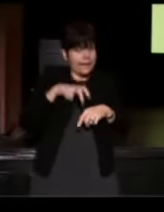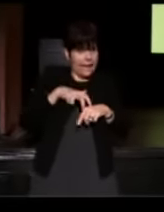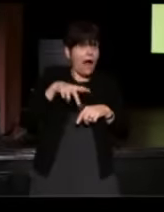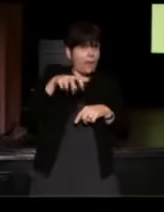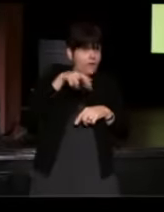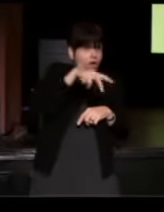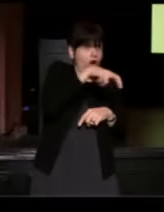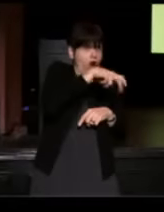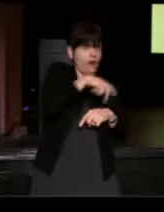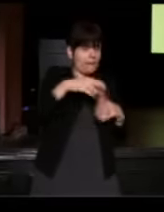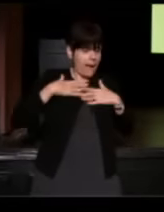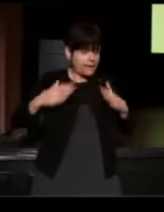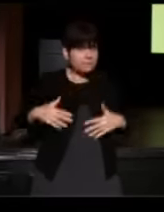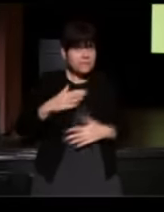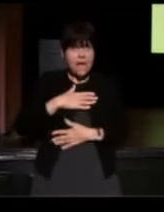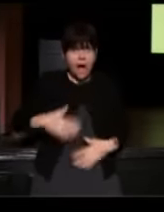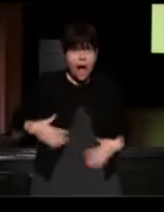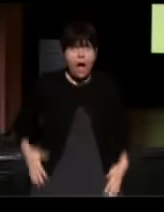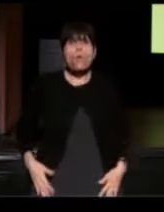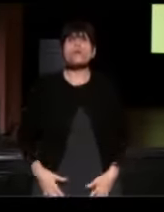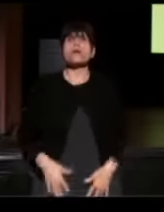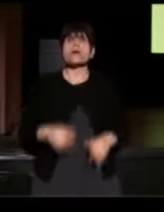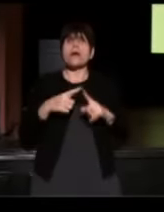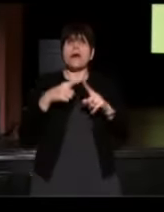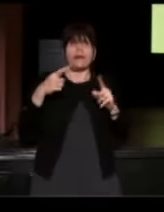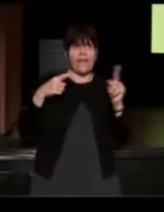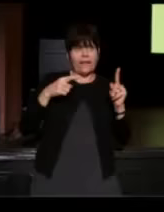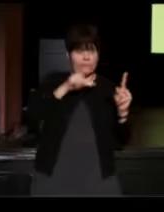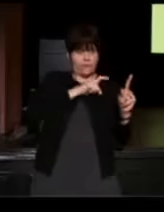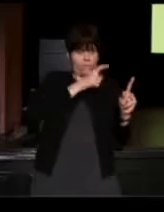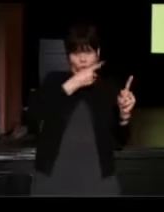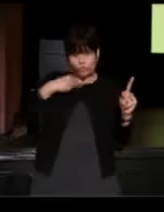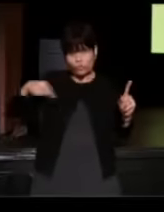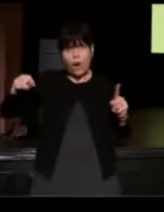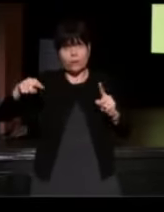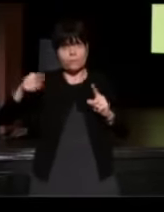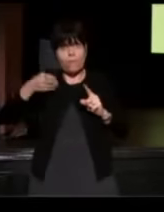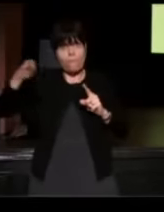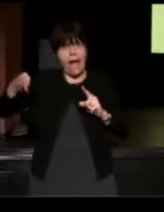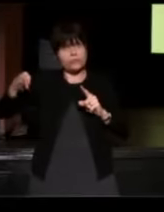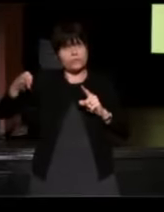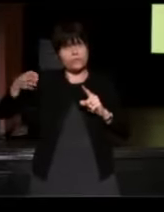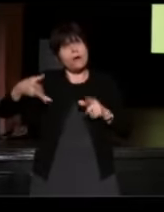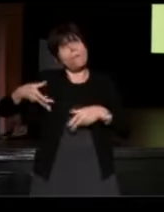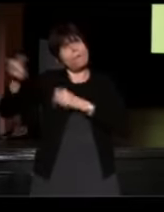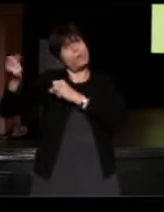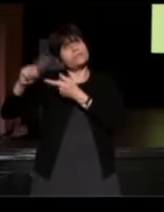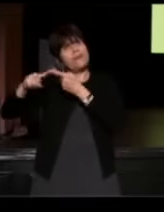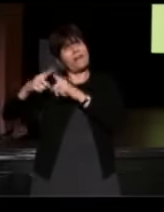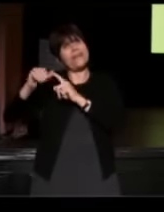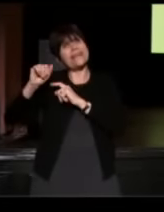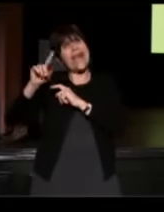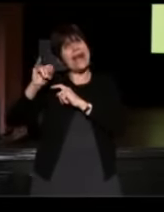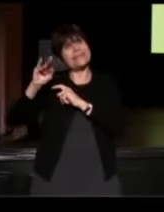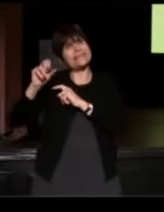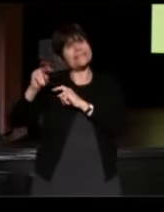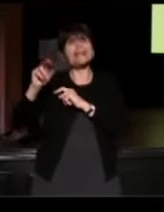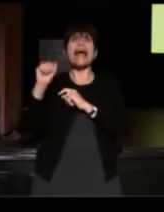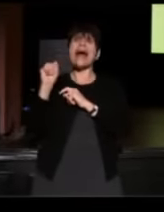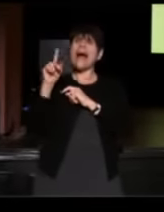He pats me down, and then he goes around to the passenger side, and pulls my friend Addison out of the car. (Patsy) Addison is white.